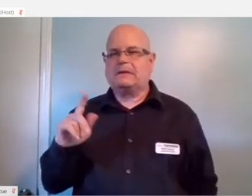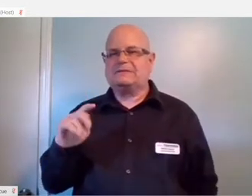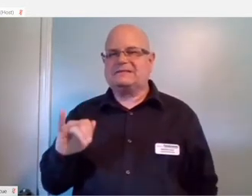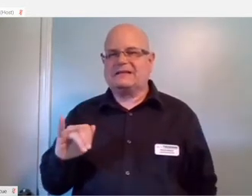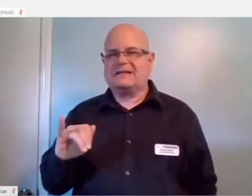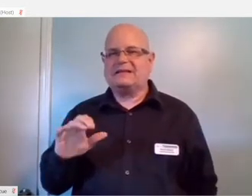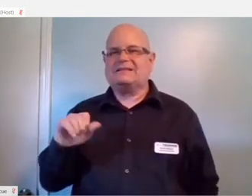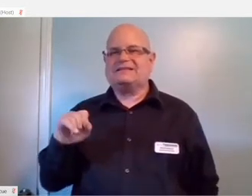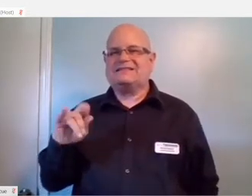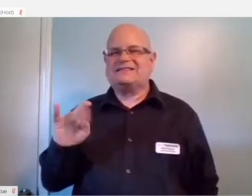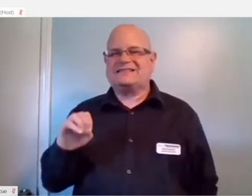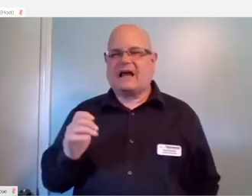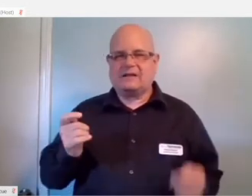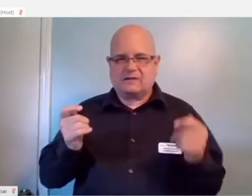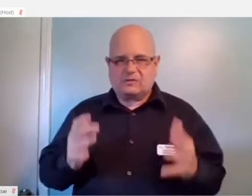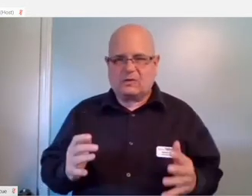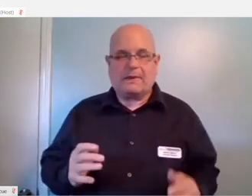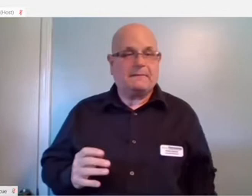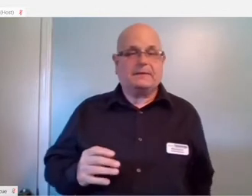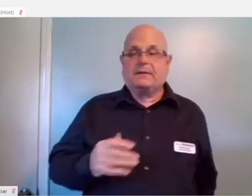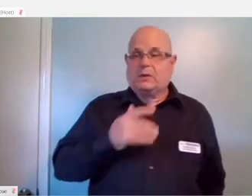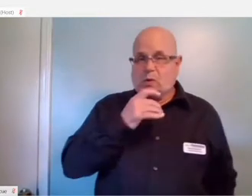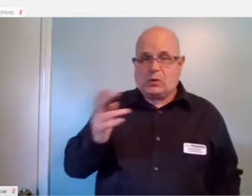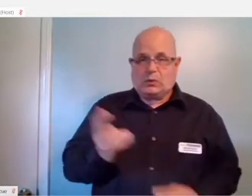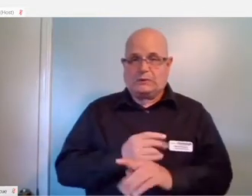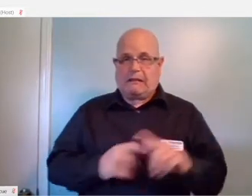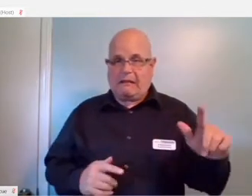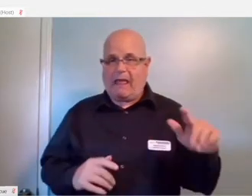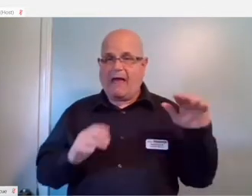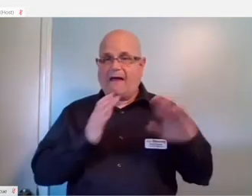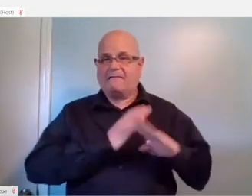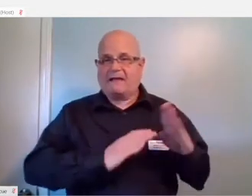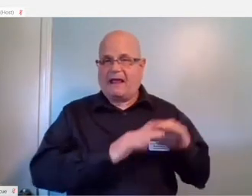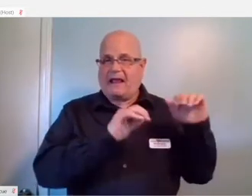For example, if someone was able to use their left hand and they were able to use their